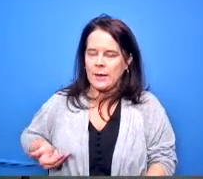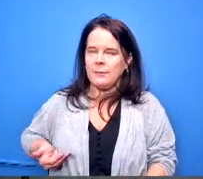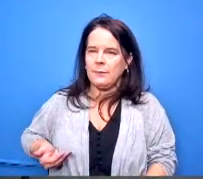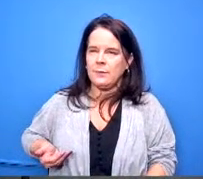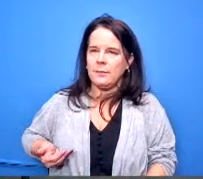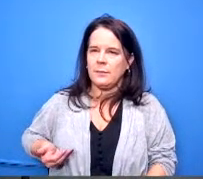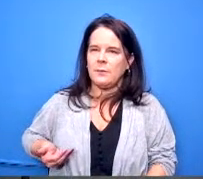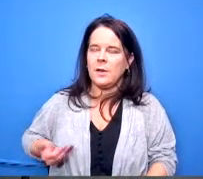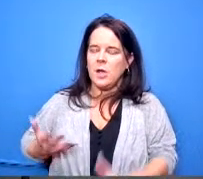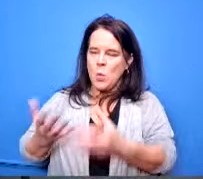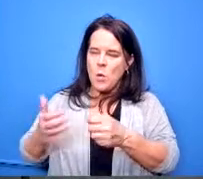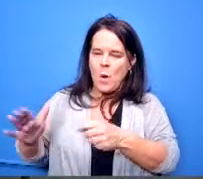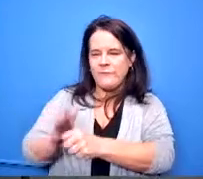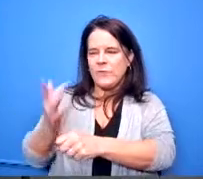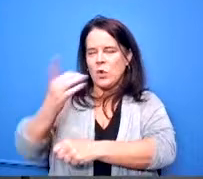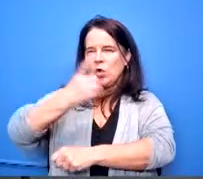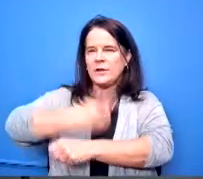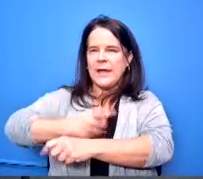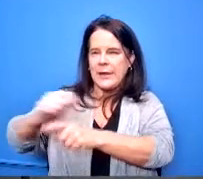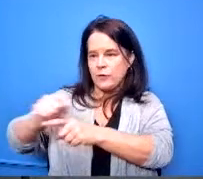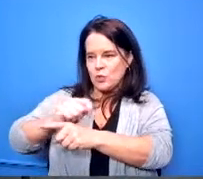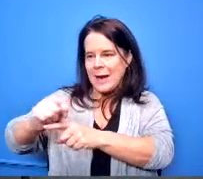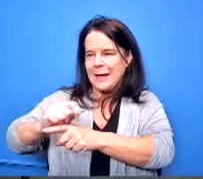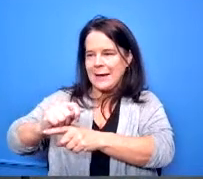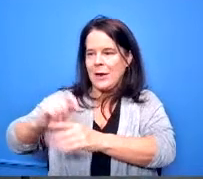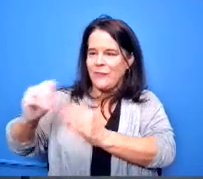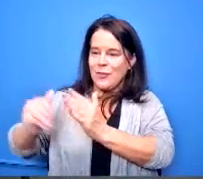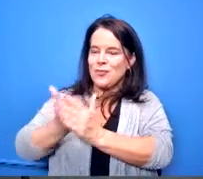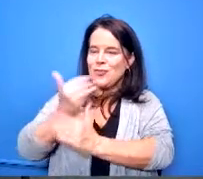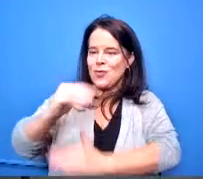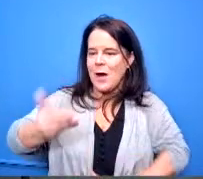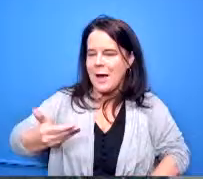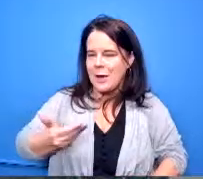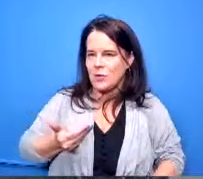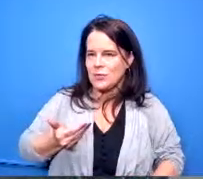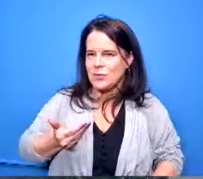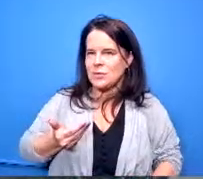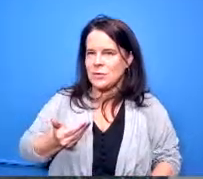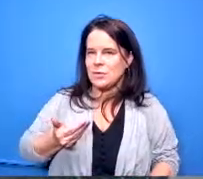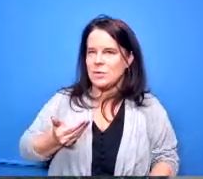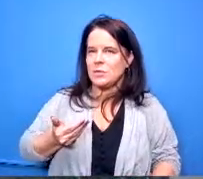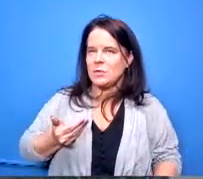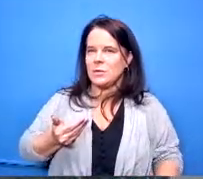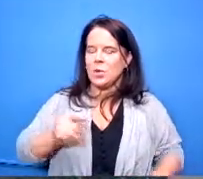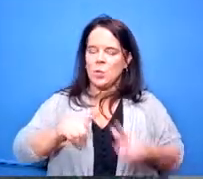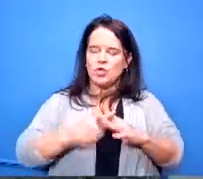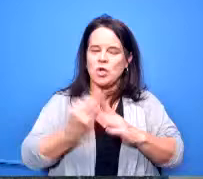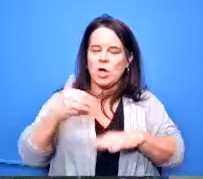of training with any new employees we're starting that at the beginning of any pay period so there